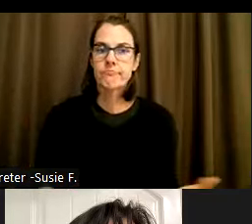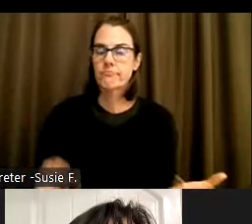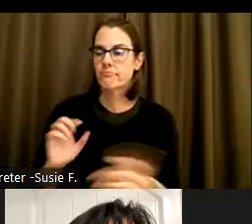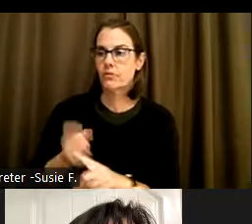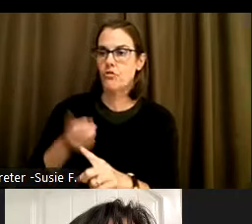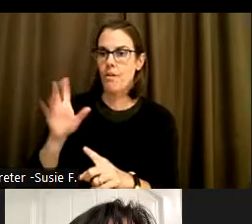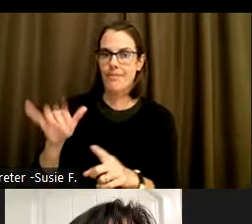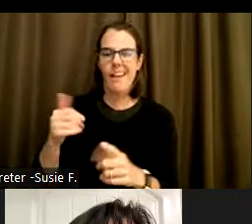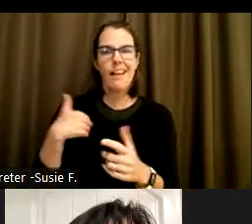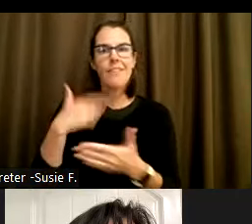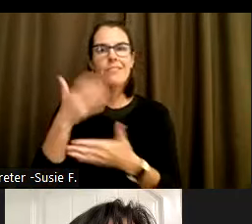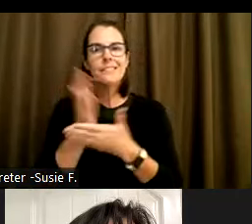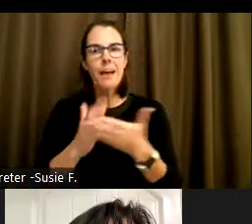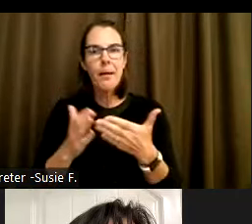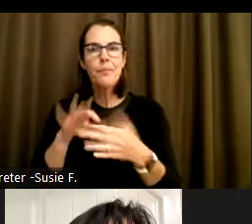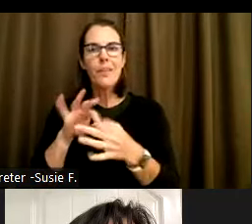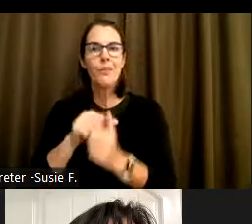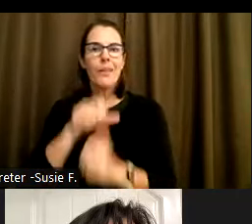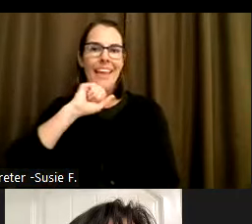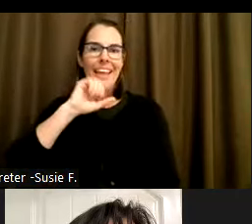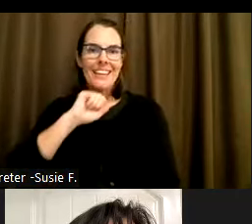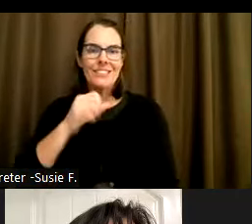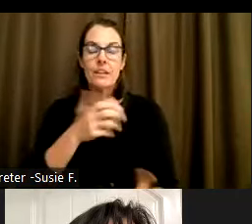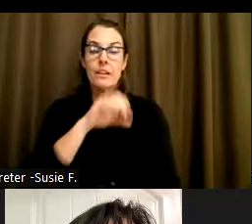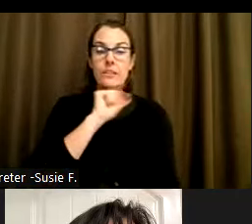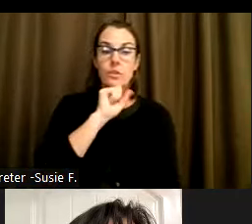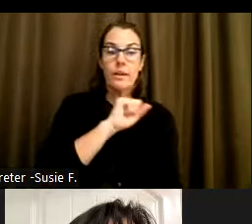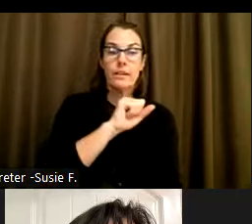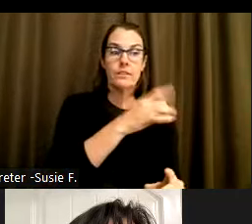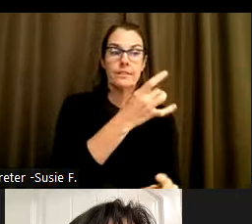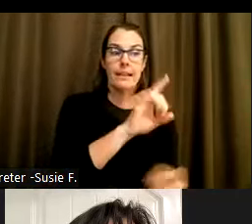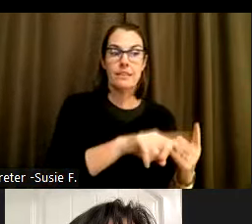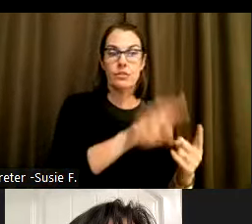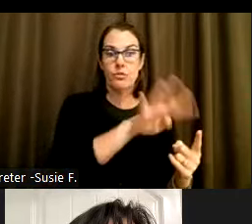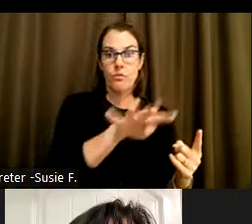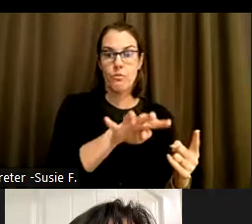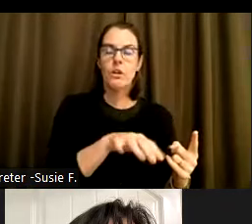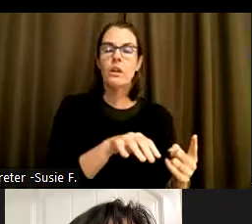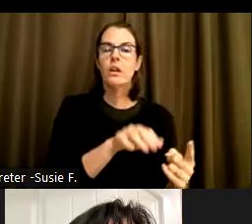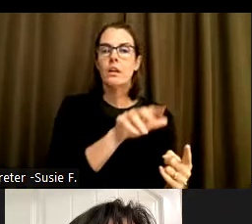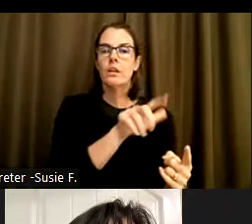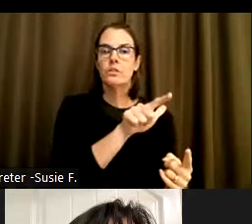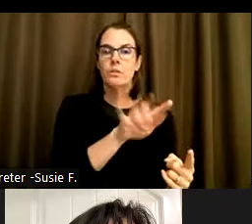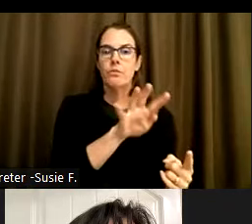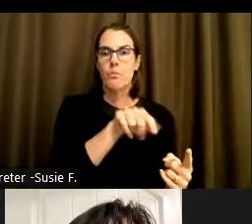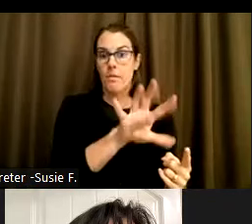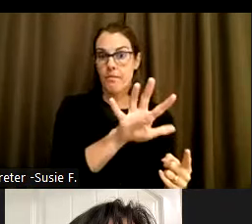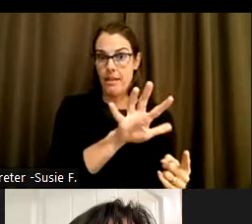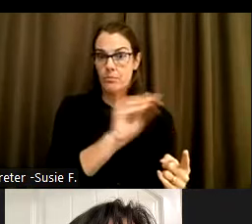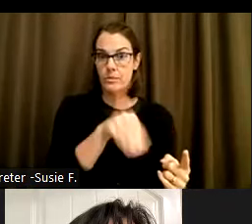Within the category of ages 18 to 44, there's 24.5% of Oregonians with a disability.